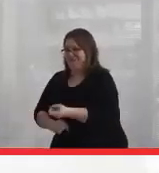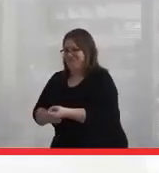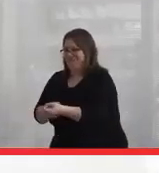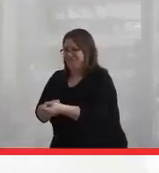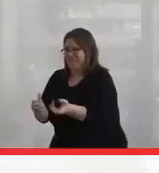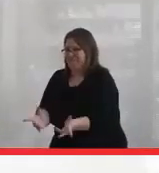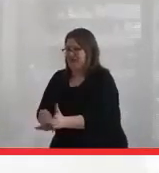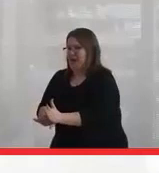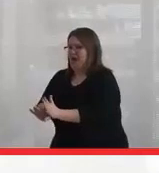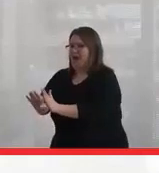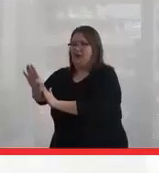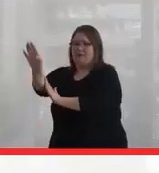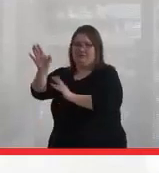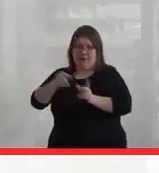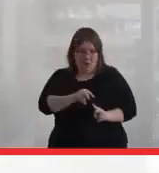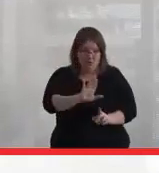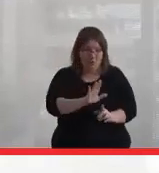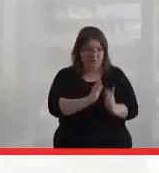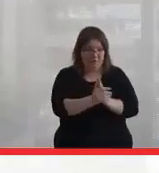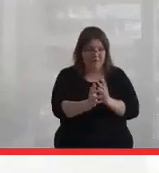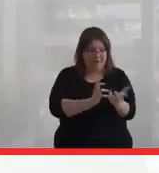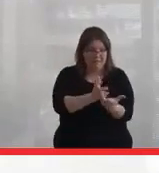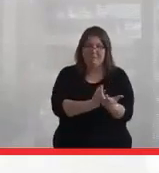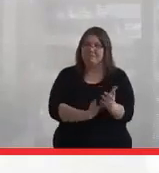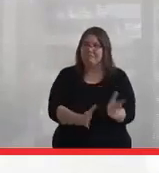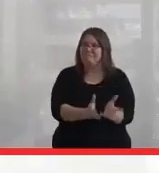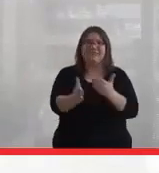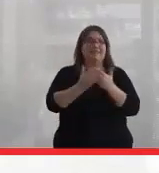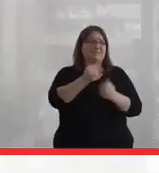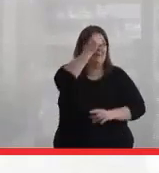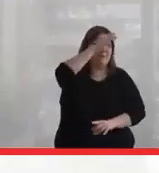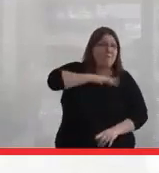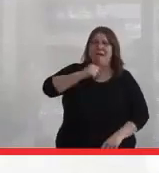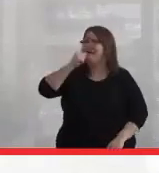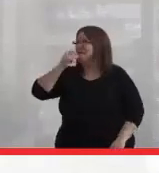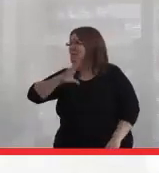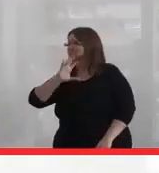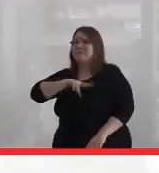and you help them develop that gift. And it doesn't matter if they're man or woman or trans.